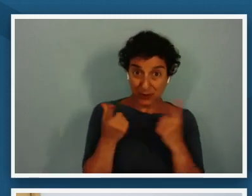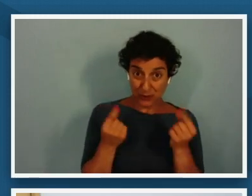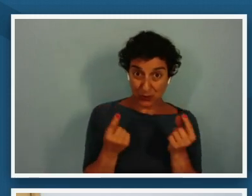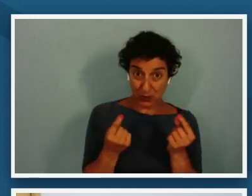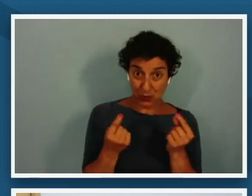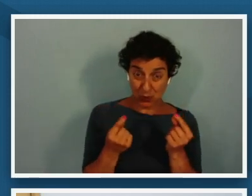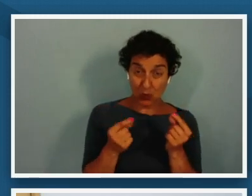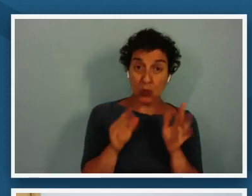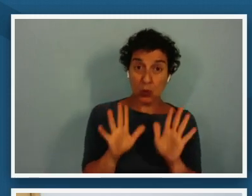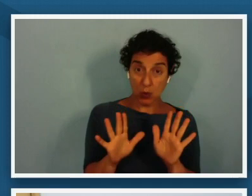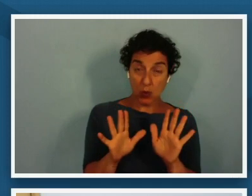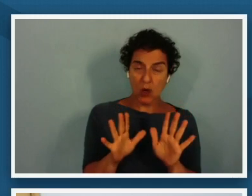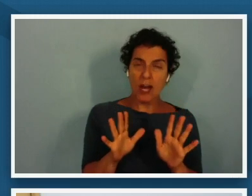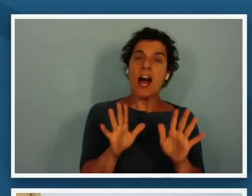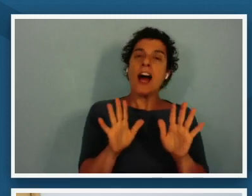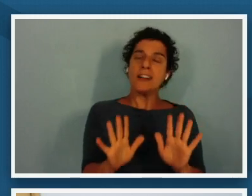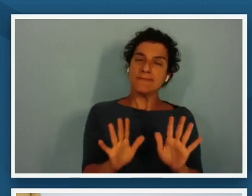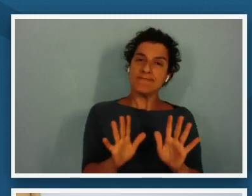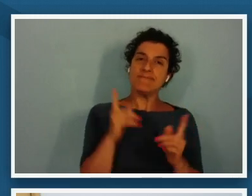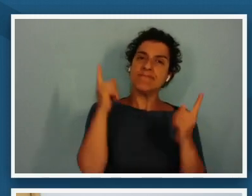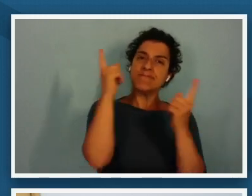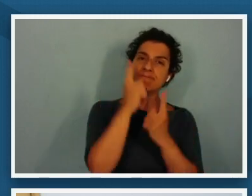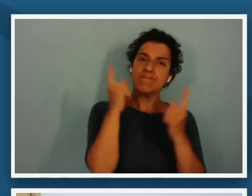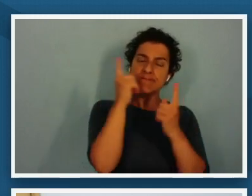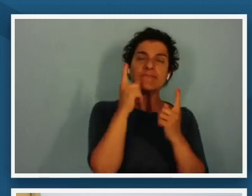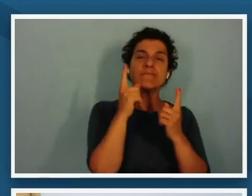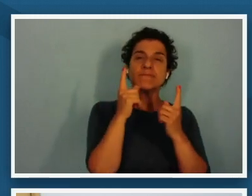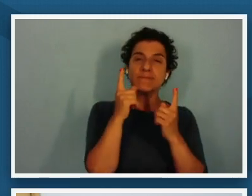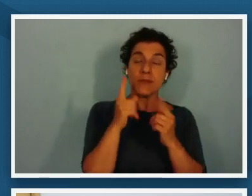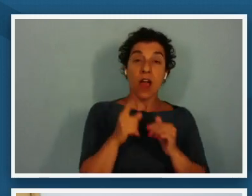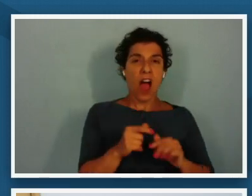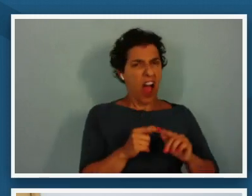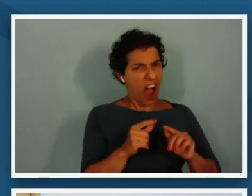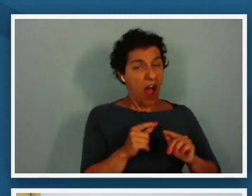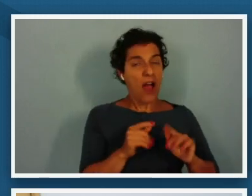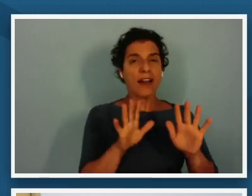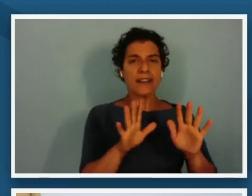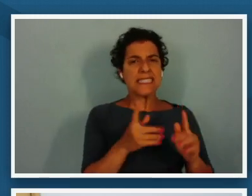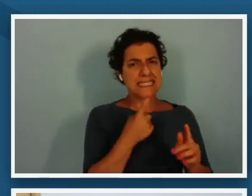to wonder and you ask say more about